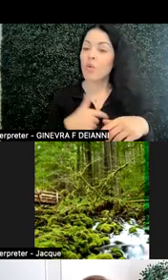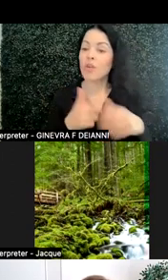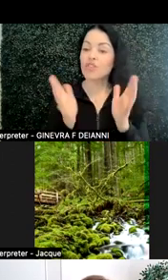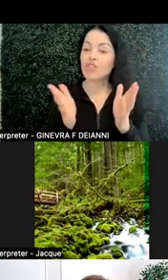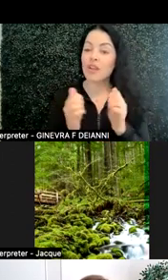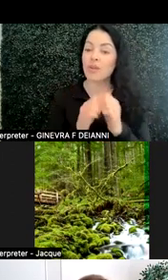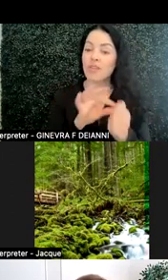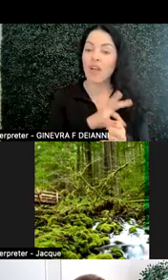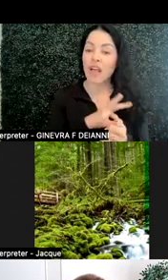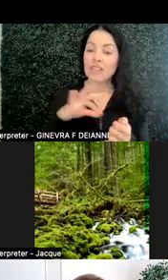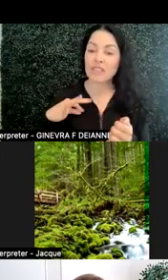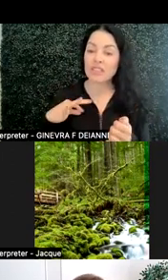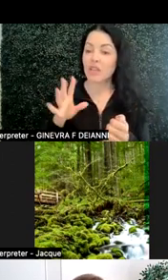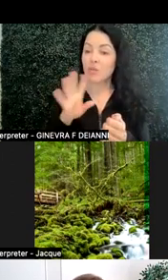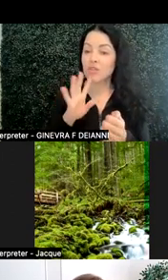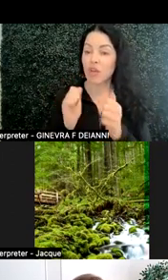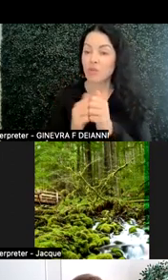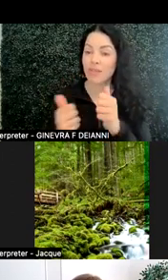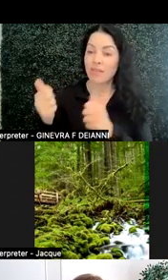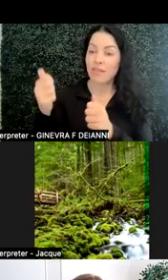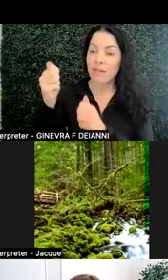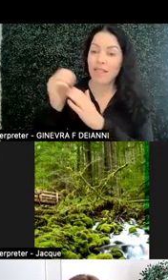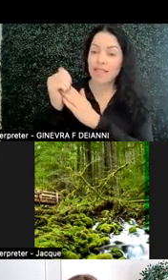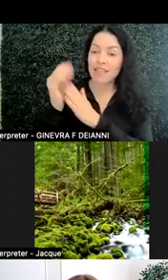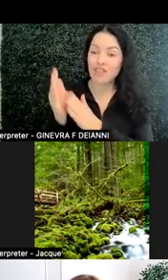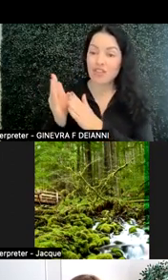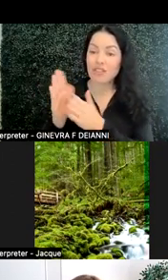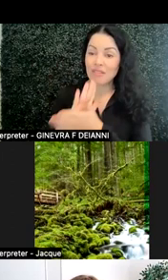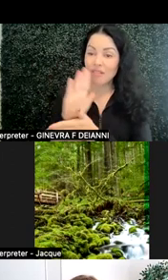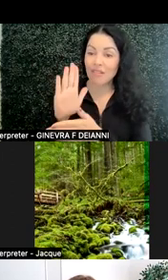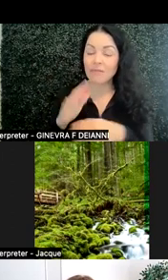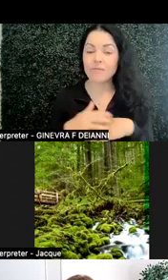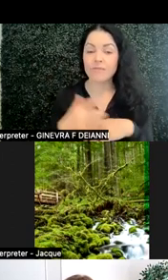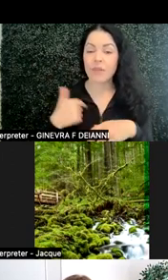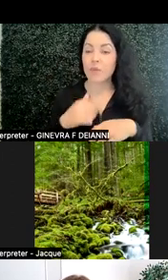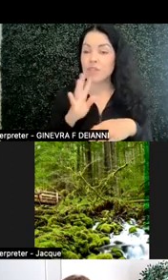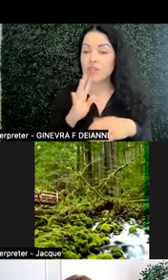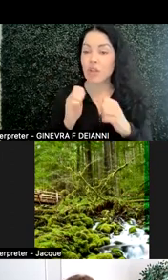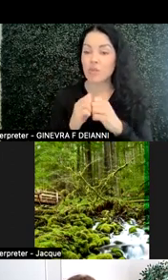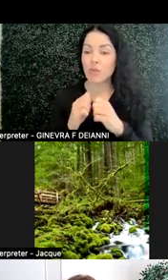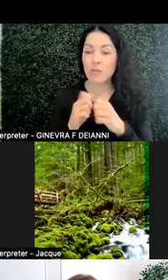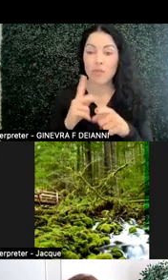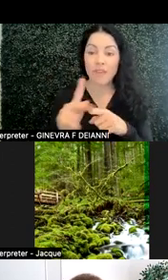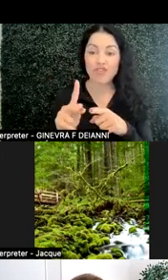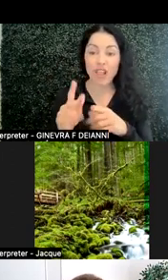We've talked to higher education leaders. We talked to professional leaders and professional organizations, like AHEAD,